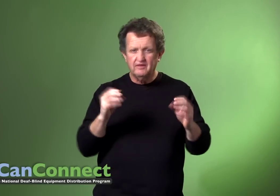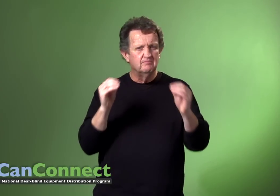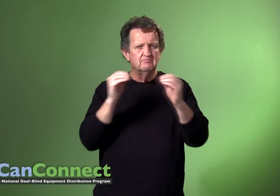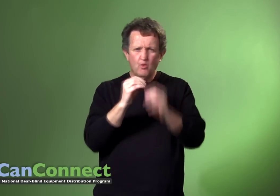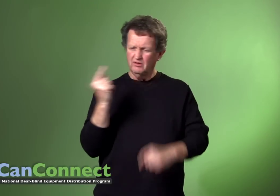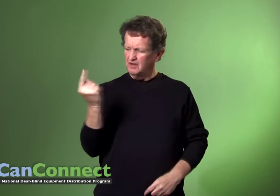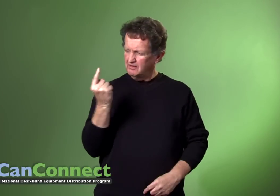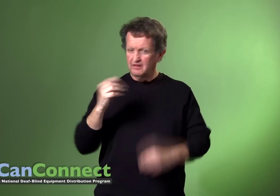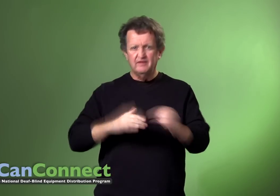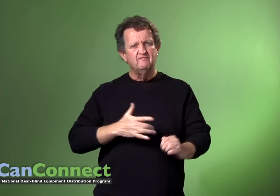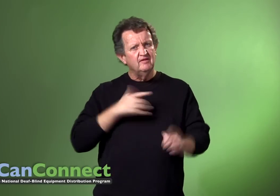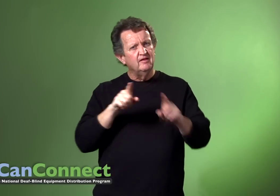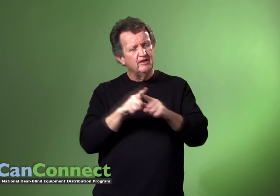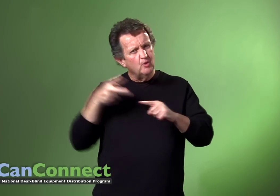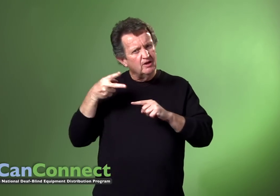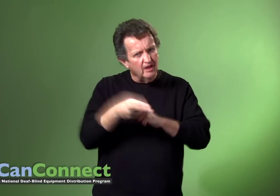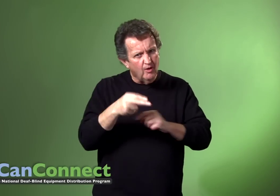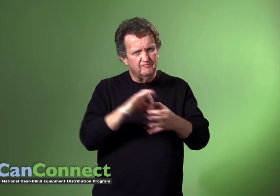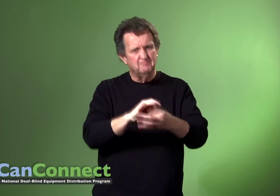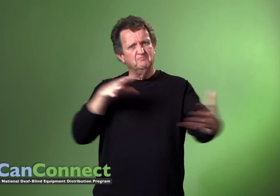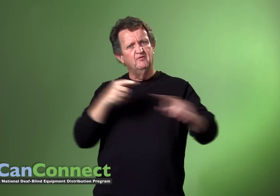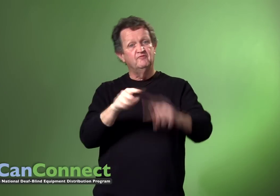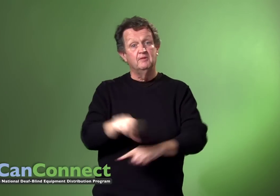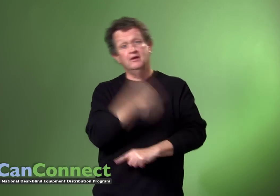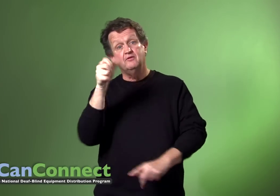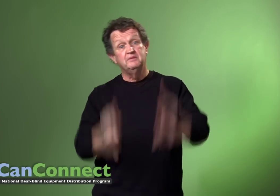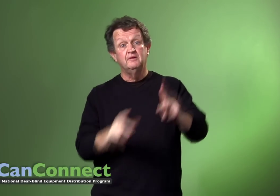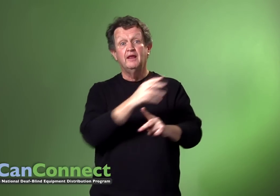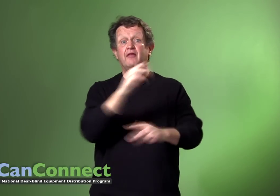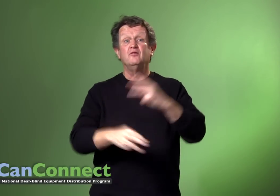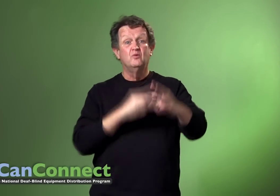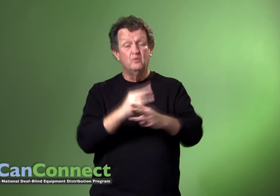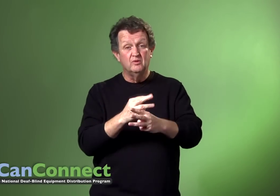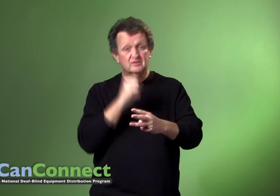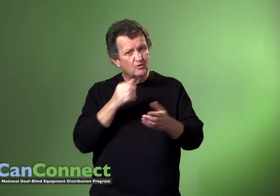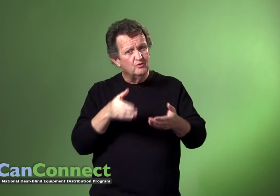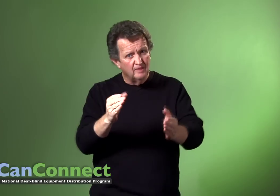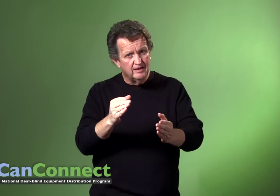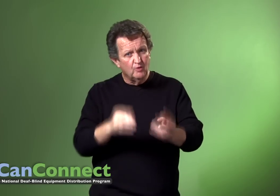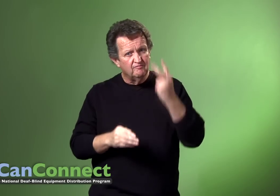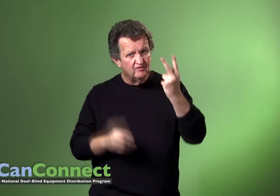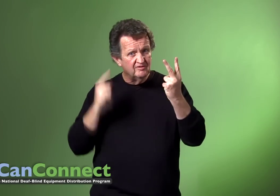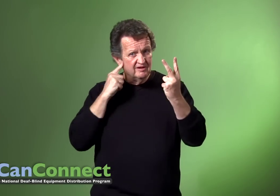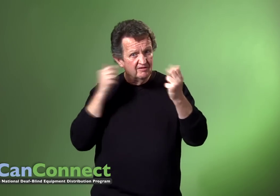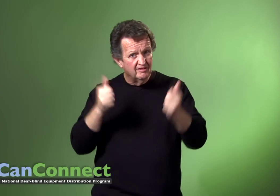(translated): Nothing is more isolating than feeling like you are cut off from others and the world. Don't let combined hearing and vision loss